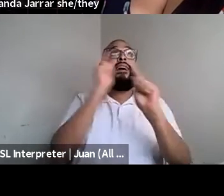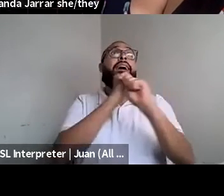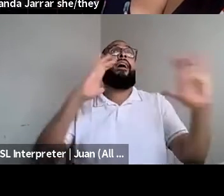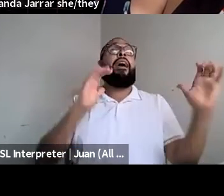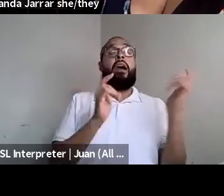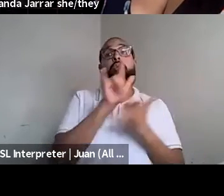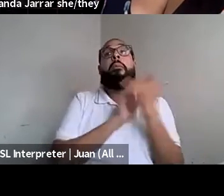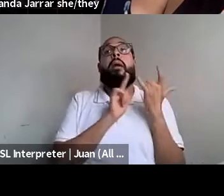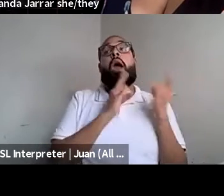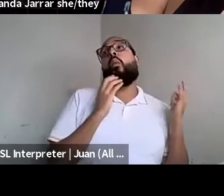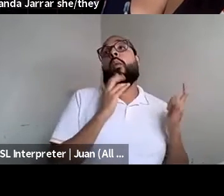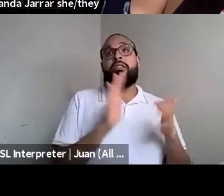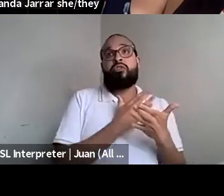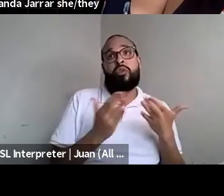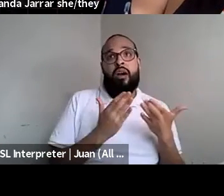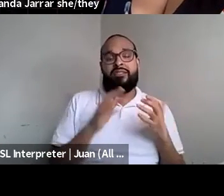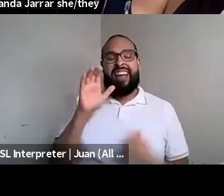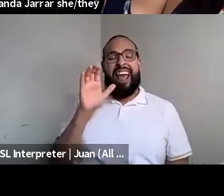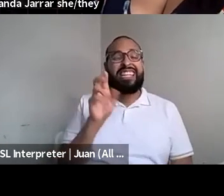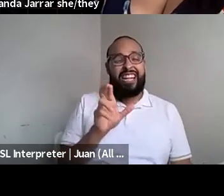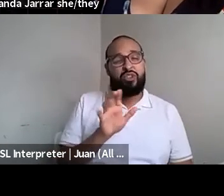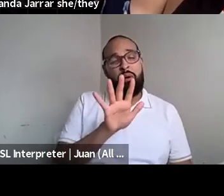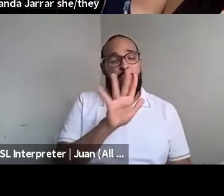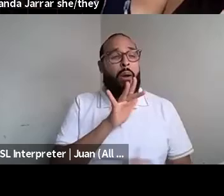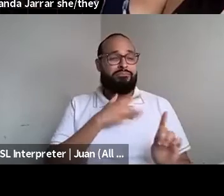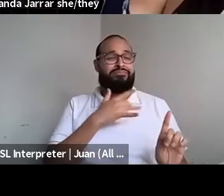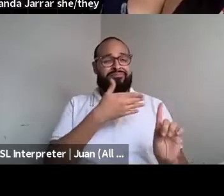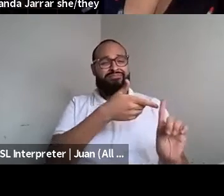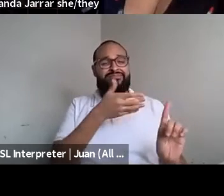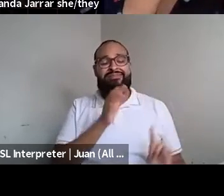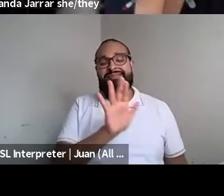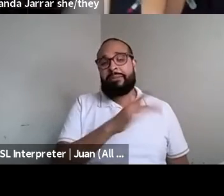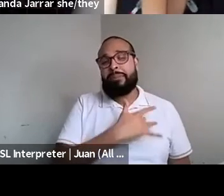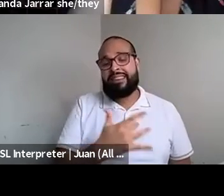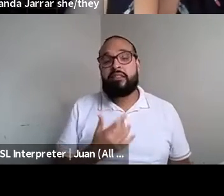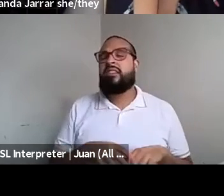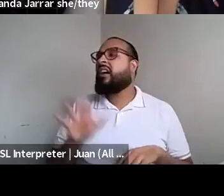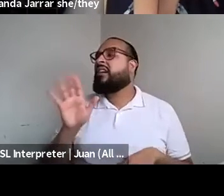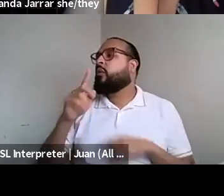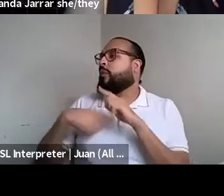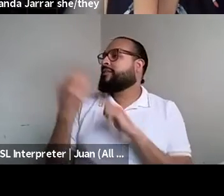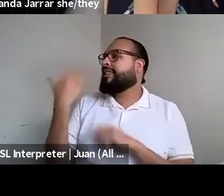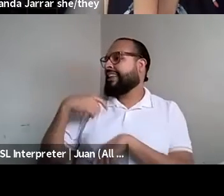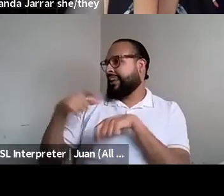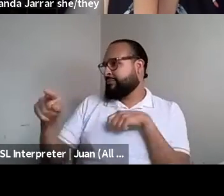Kenyon Farrow (he/him/his): And you can play Kenyon Farrow (he/him/his): Answer anyway. Brontez Purnell: Yeah. When was the last time you played that song for me. Can you